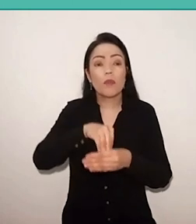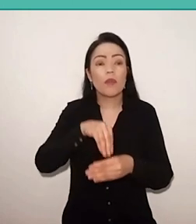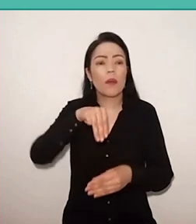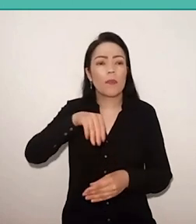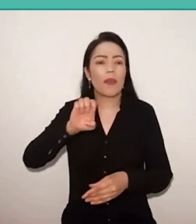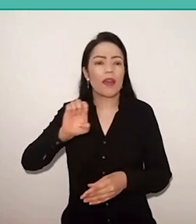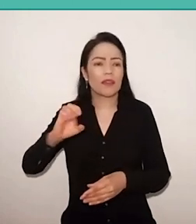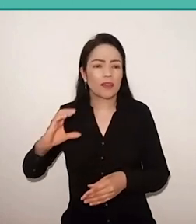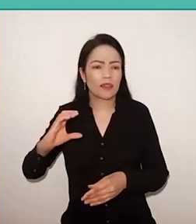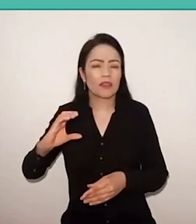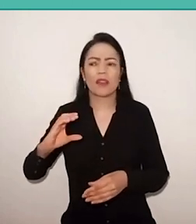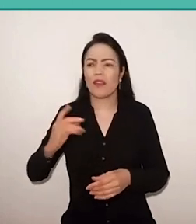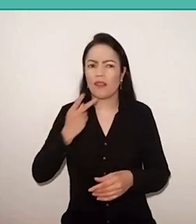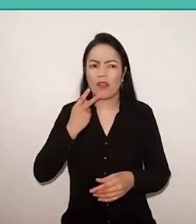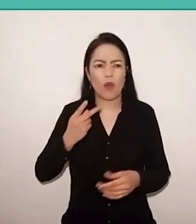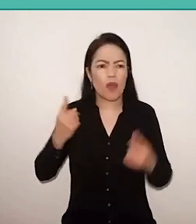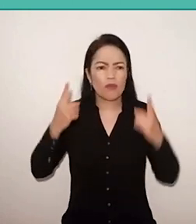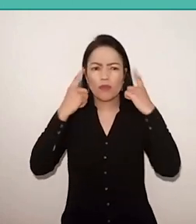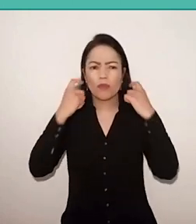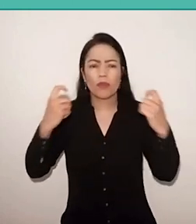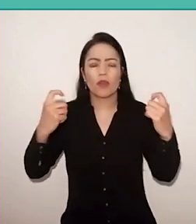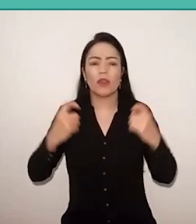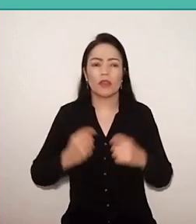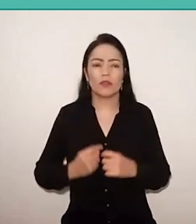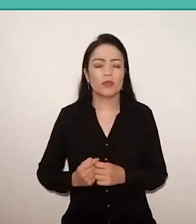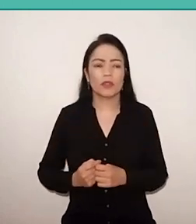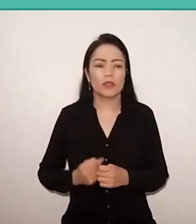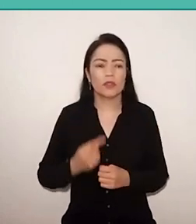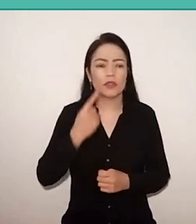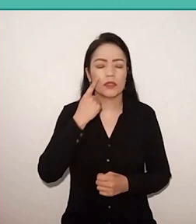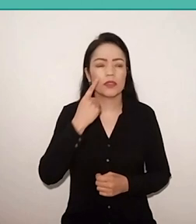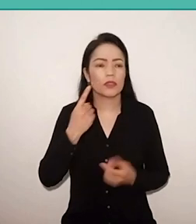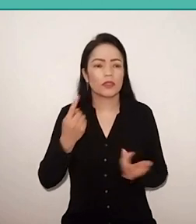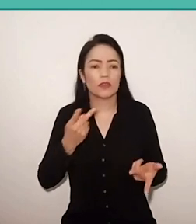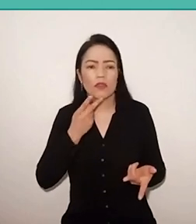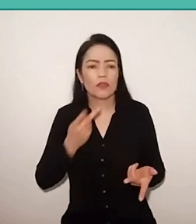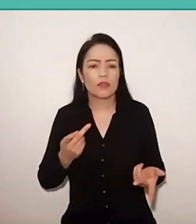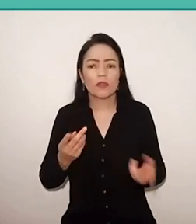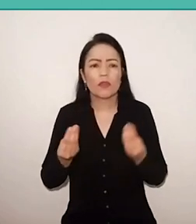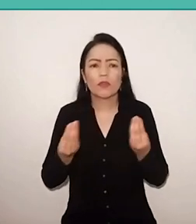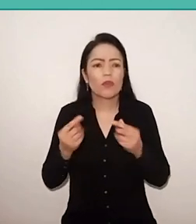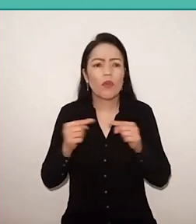with a violence that we think, thus, unheard of, because Paulo Freire doesn't was violent with anyone,